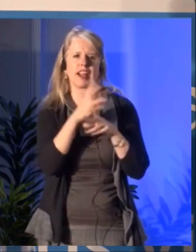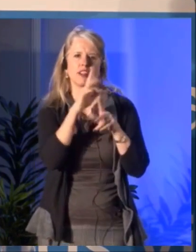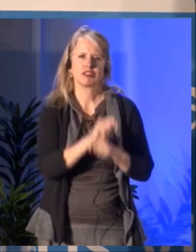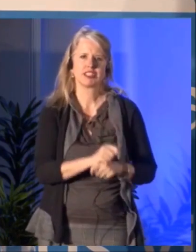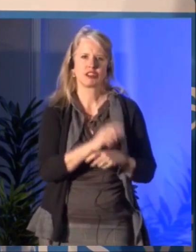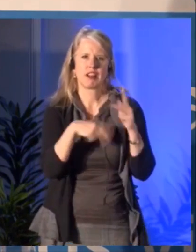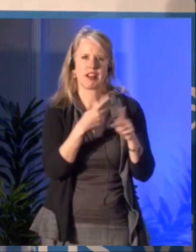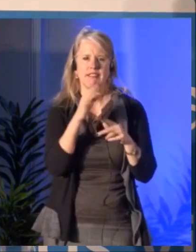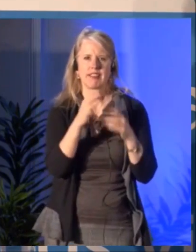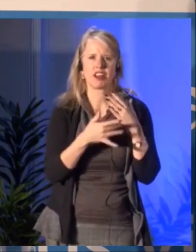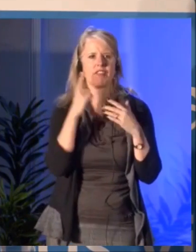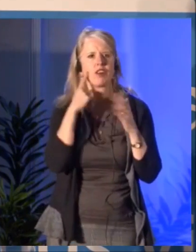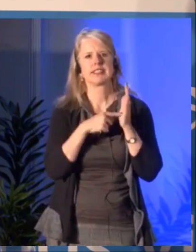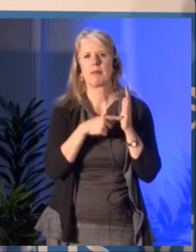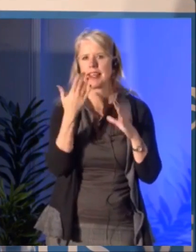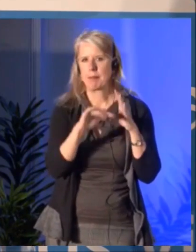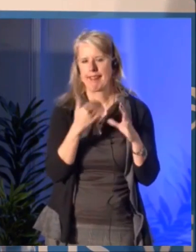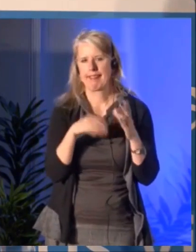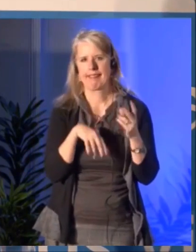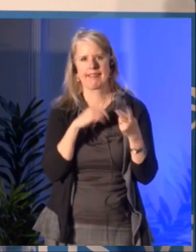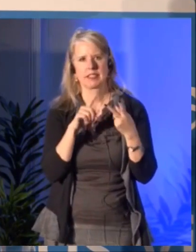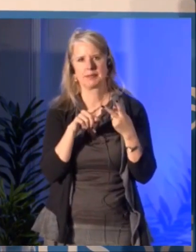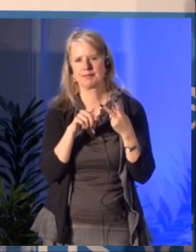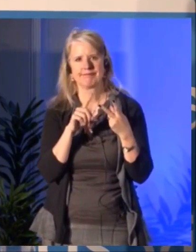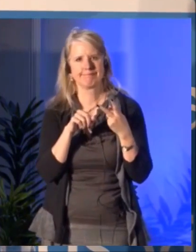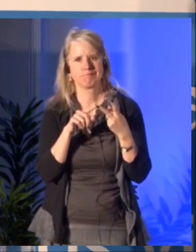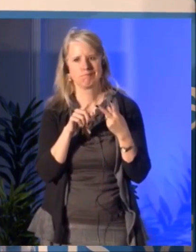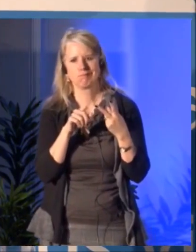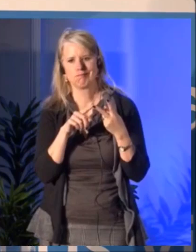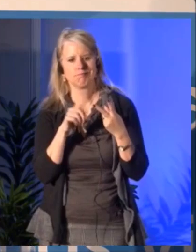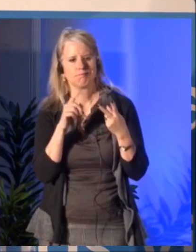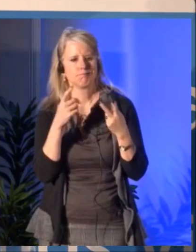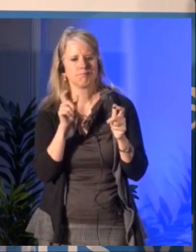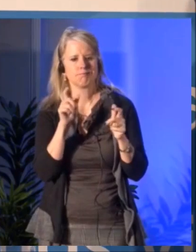Algorithms, all that.